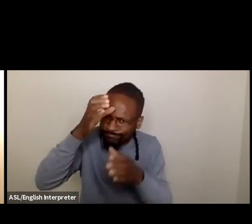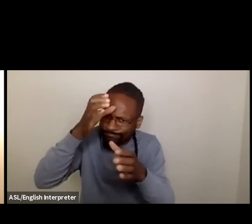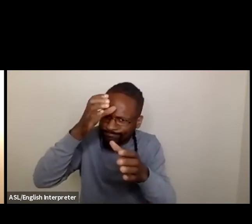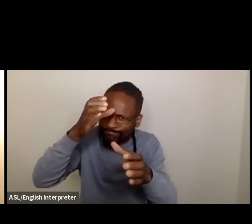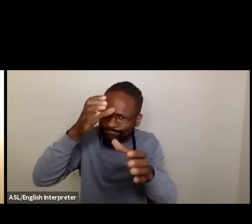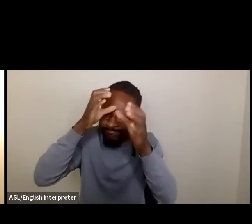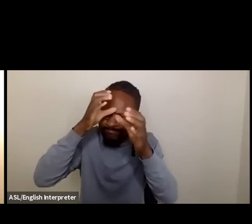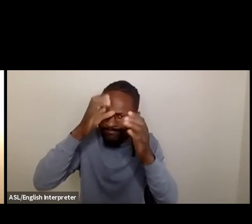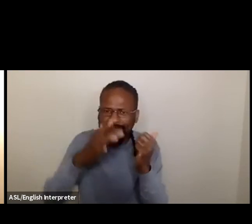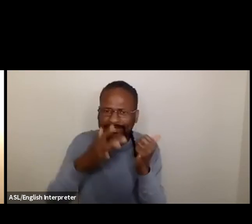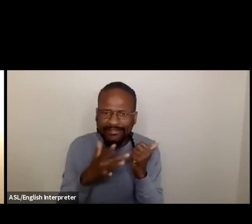Cool. Thank you.